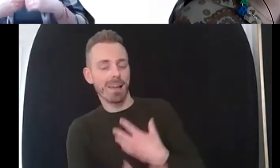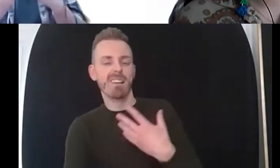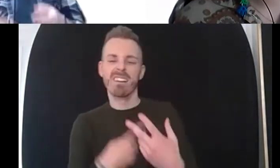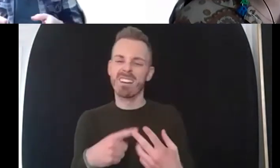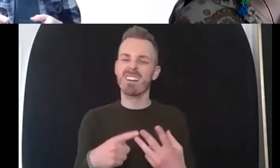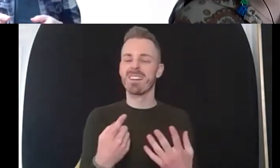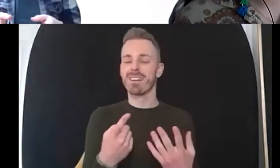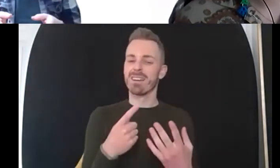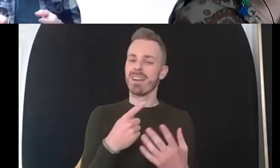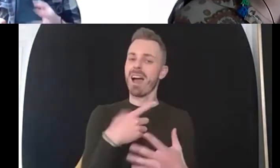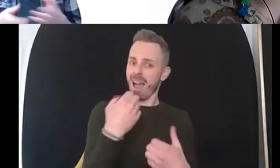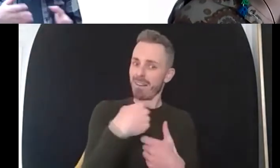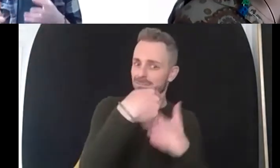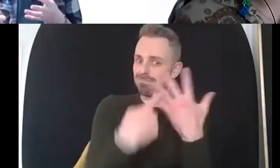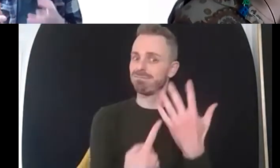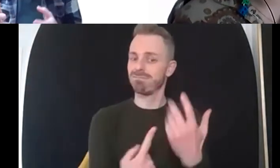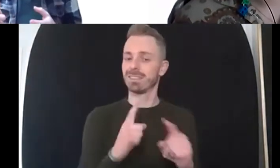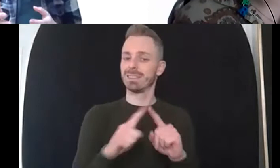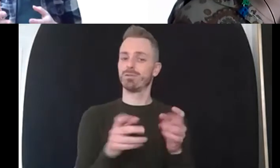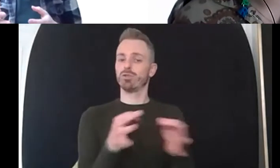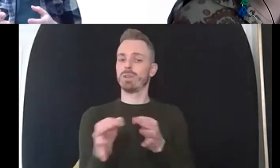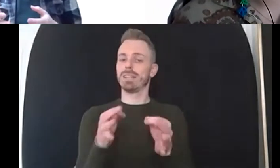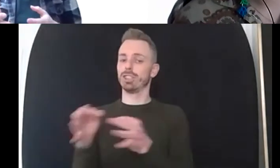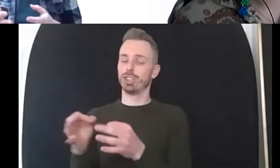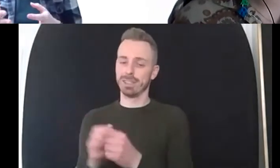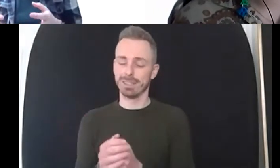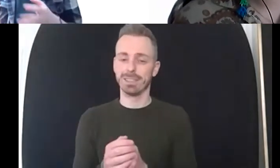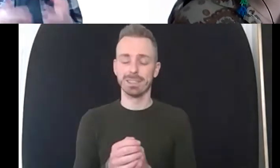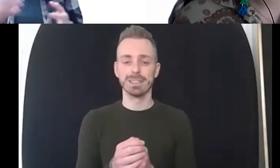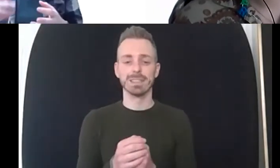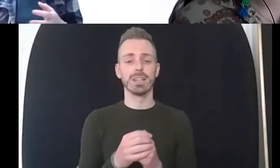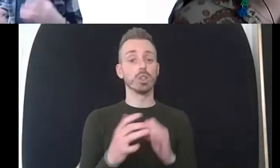trying myself and sometimes i'll engage alongside the client so if i'm setting a diary sheet i'll